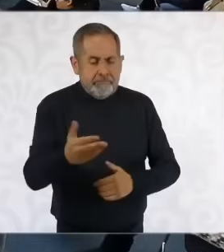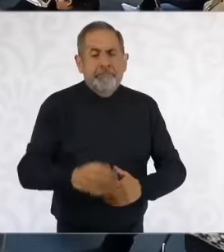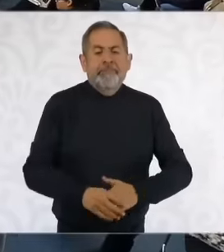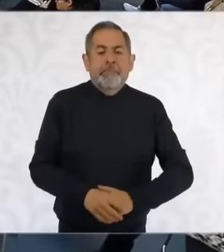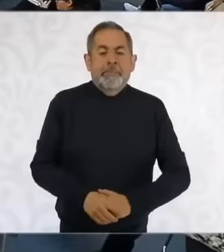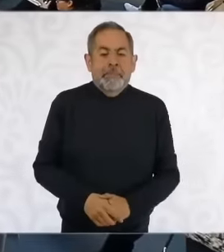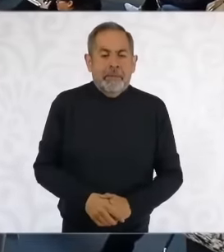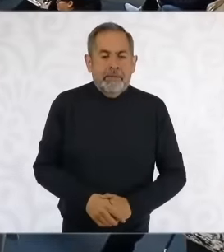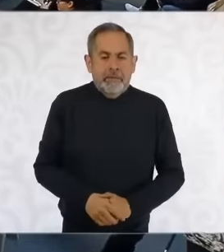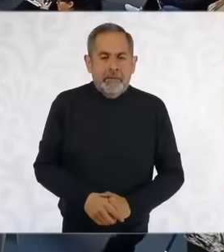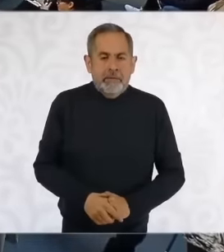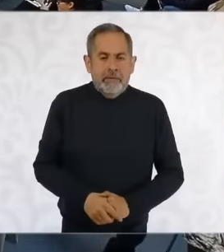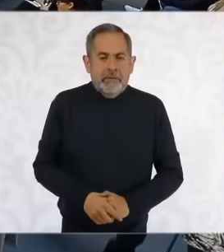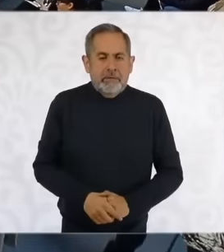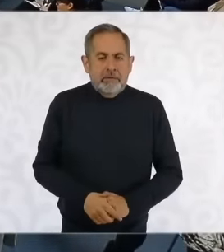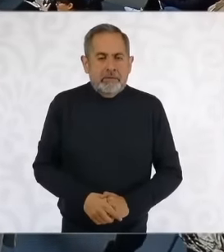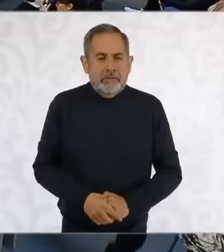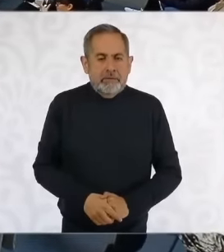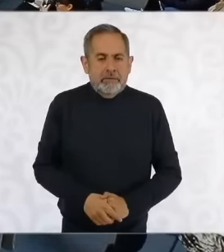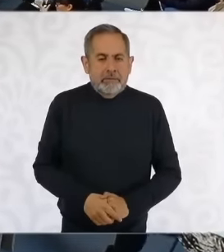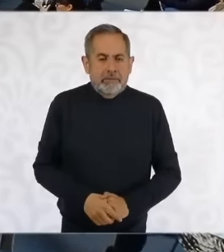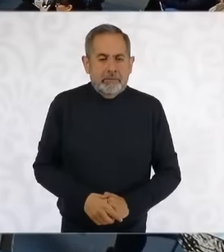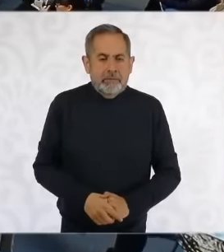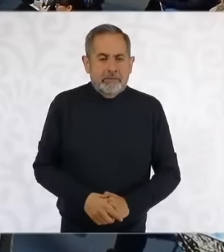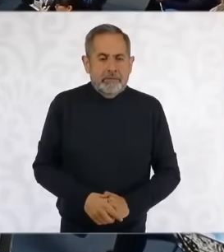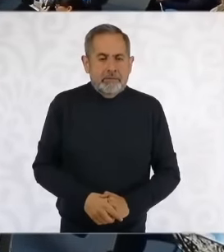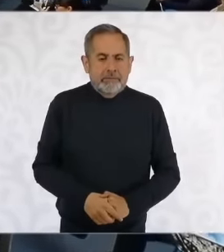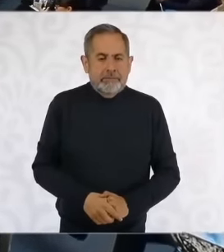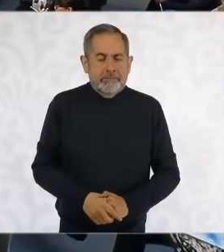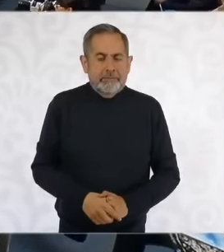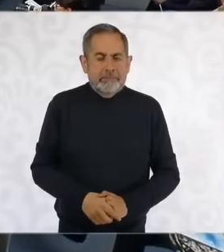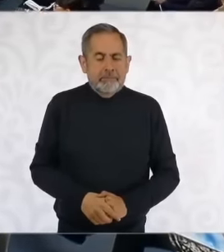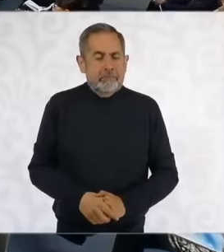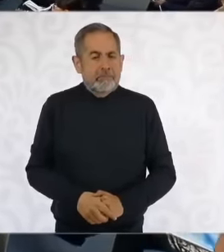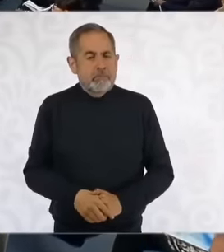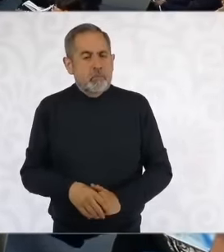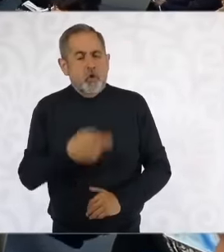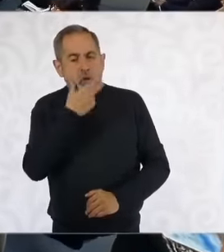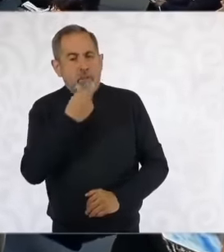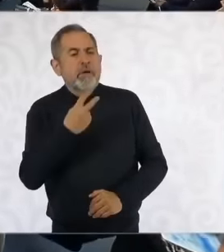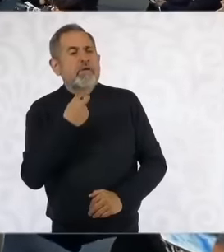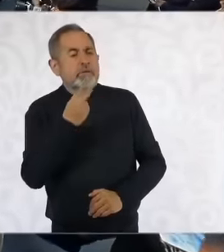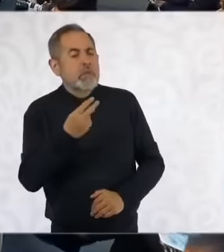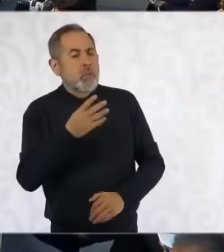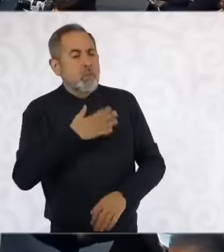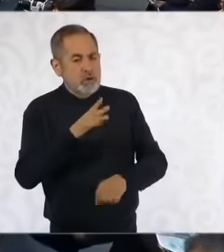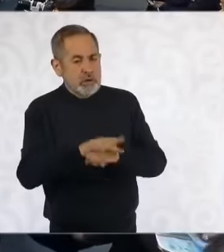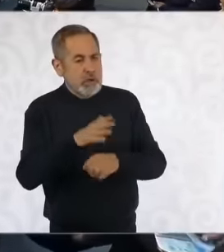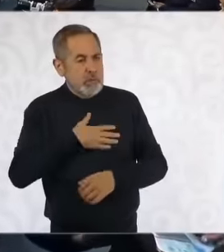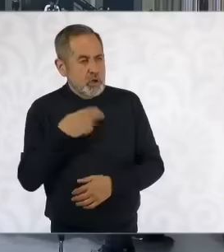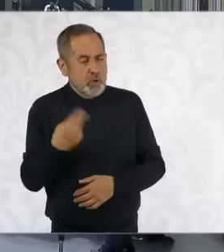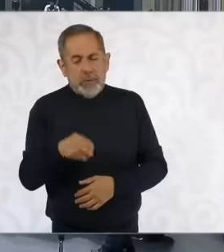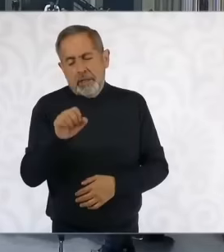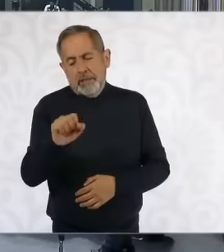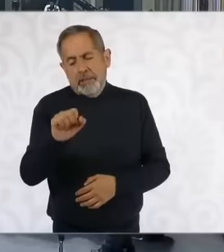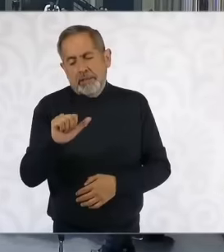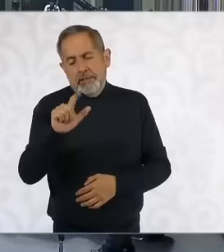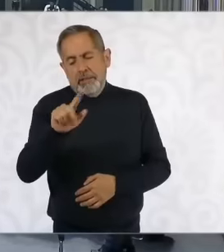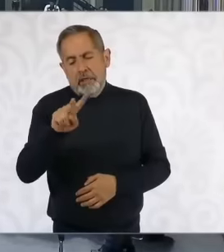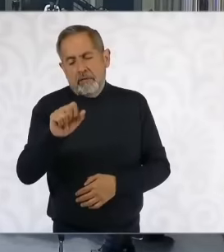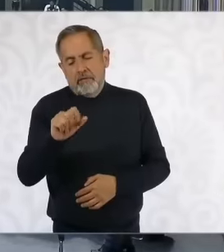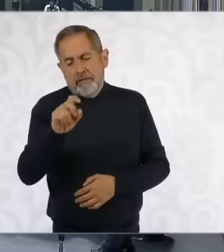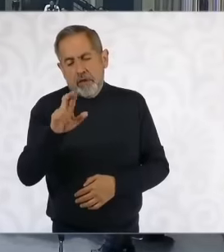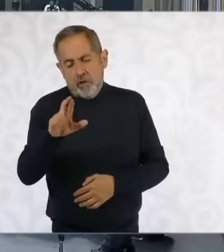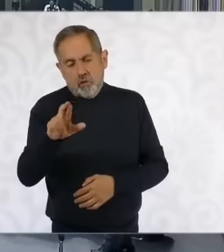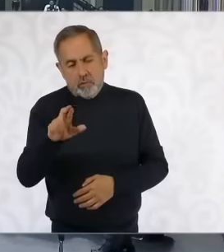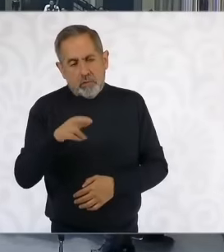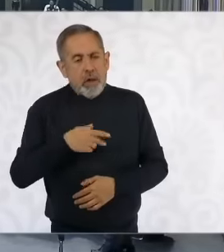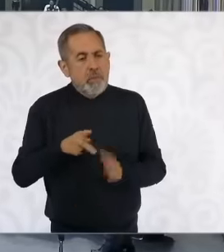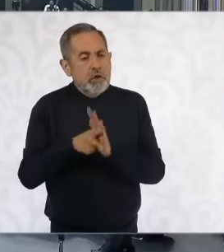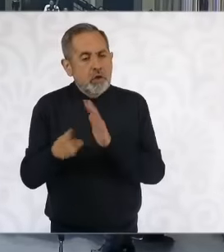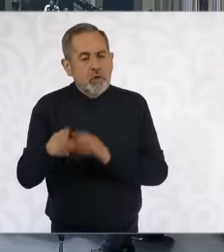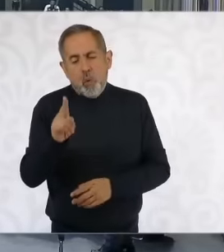here Good morning president Salvador Corona of the universal doctor looking at the panorama that you